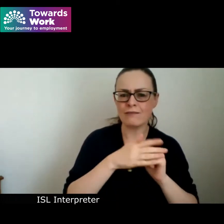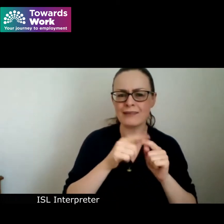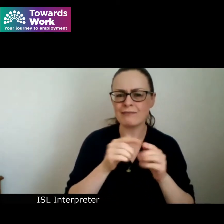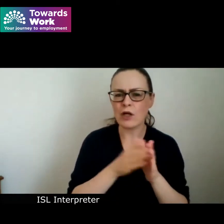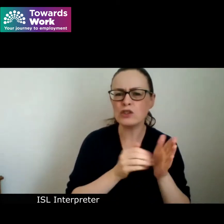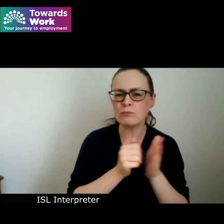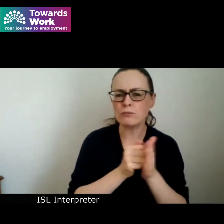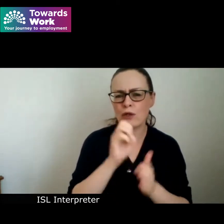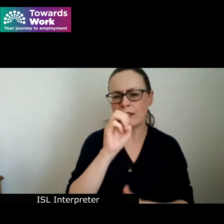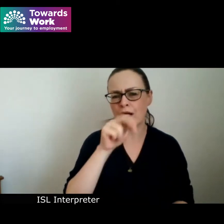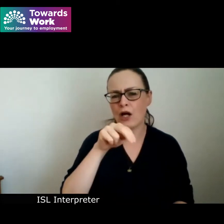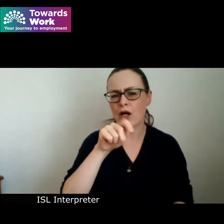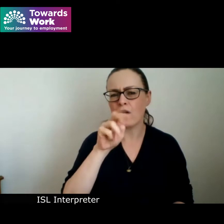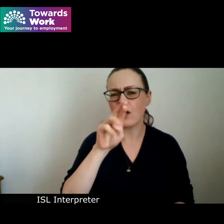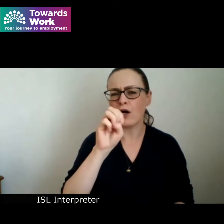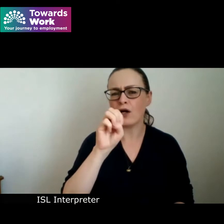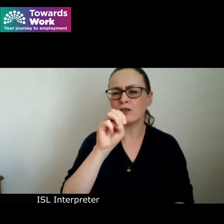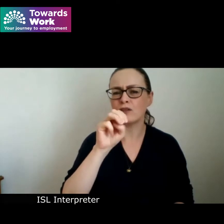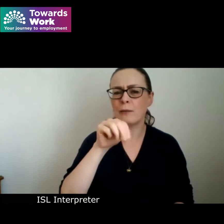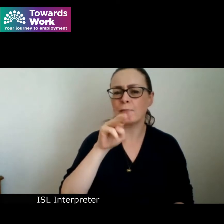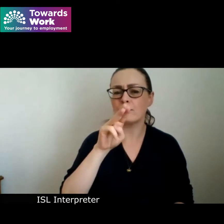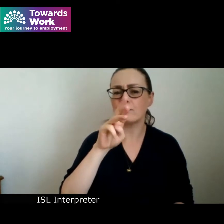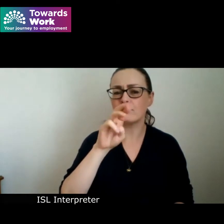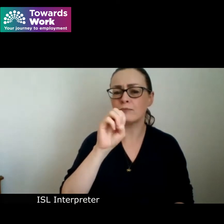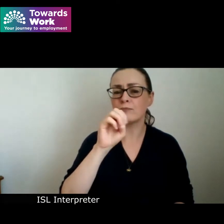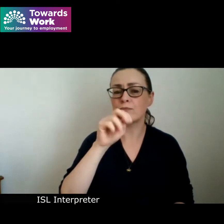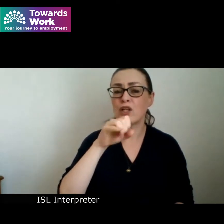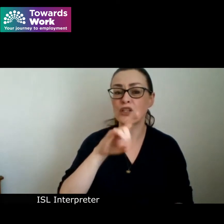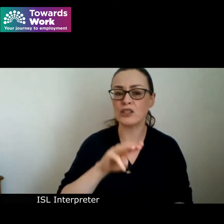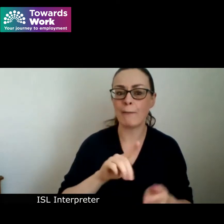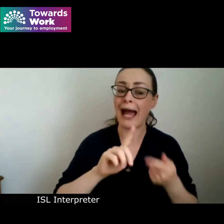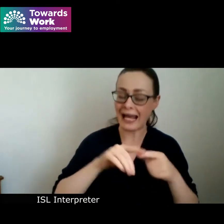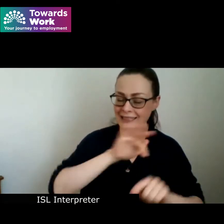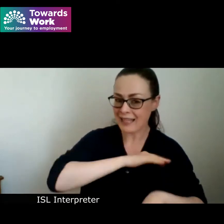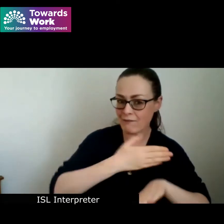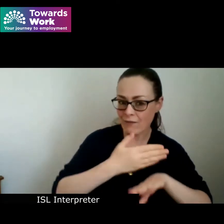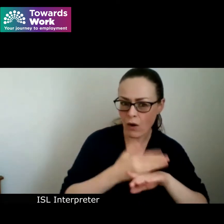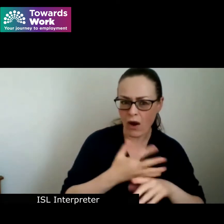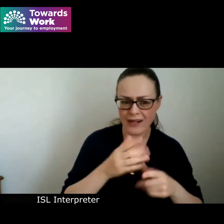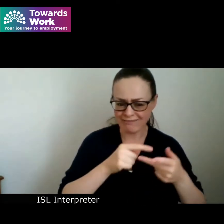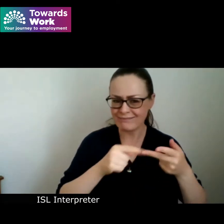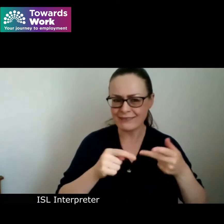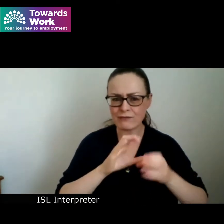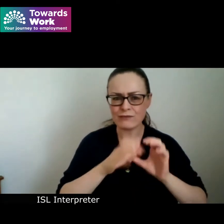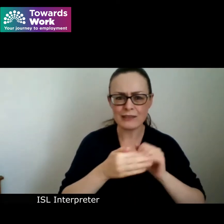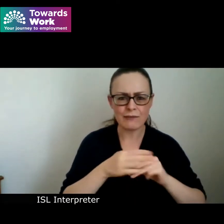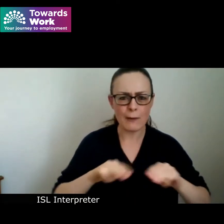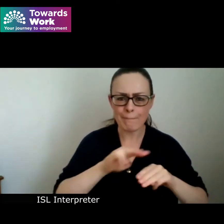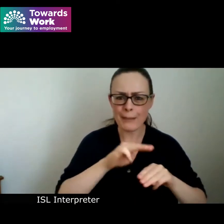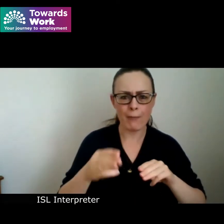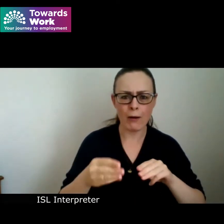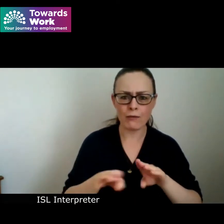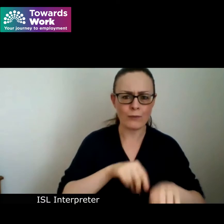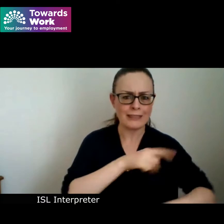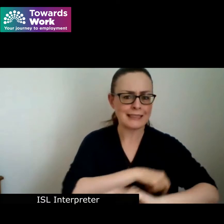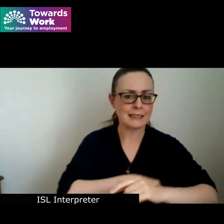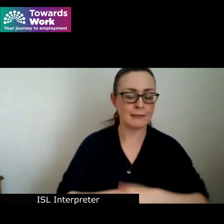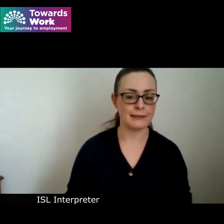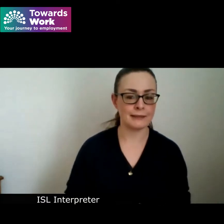and self-employment as a possible career option for people with disabilities as we know starting